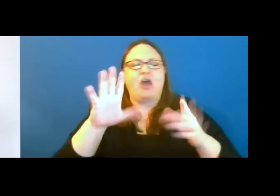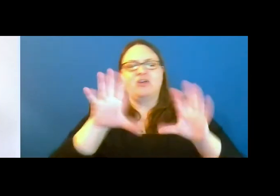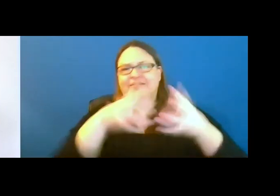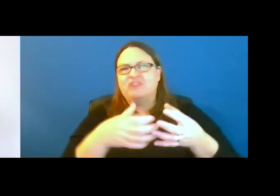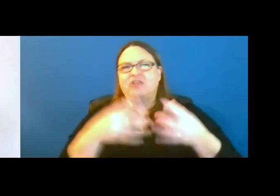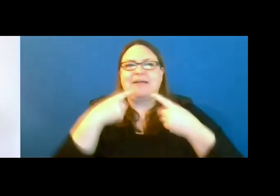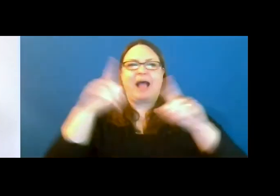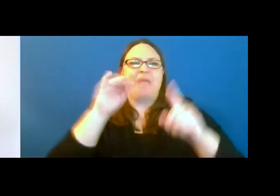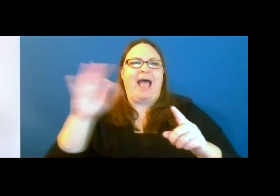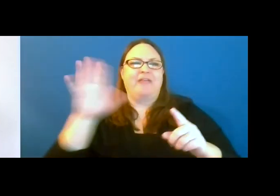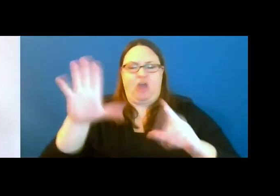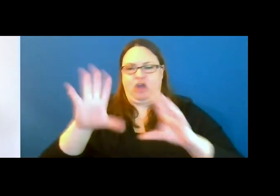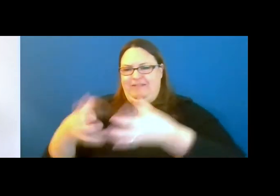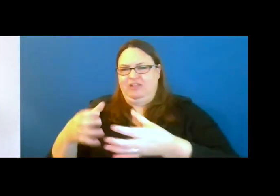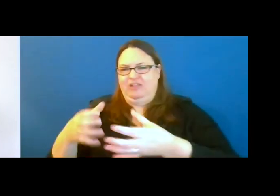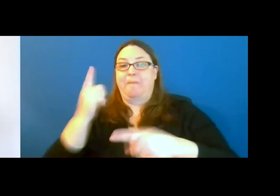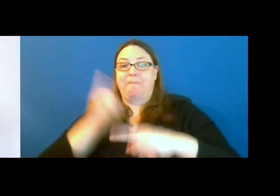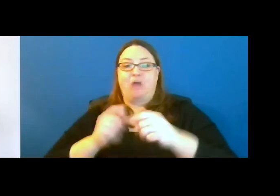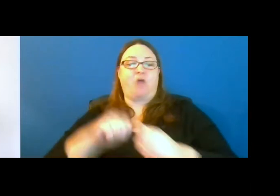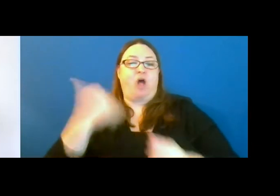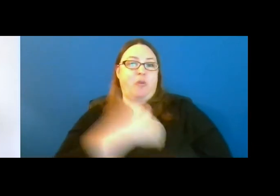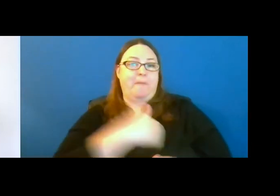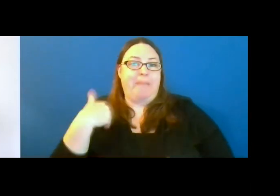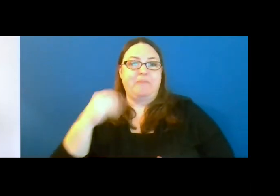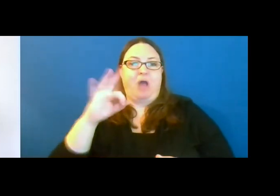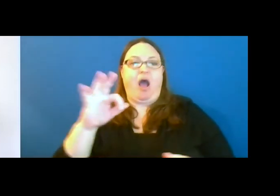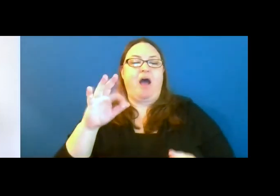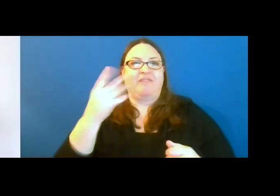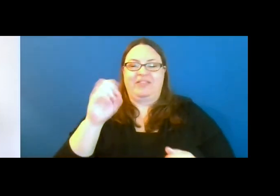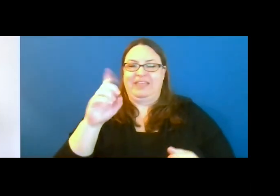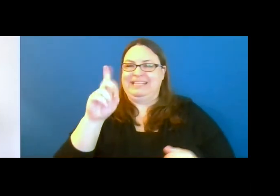several members of the DNR's Accessibility Advisory Council.